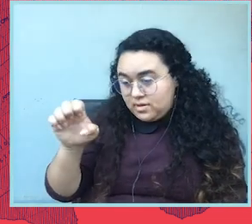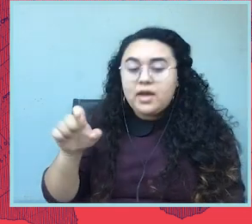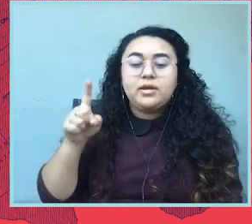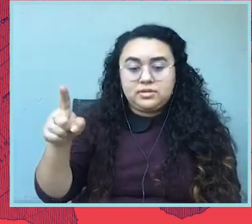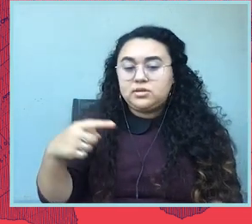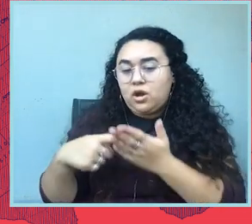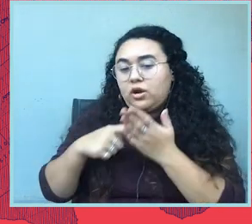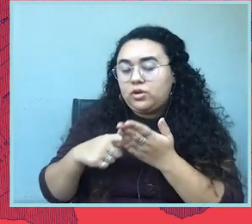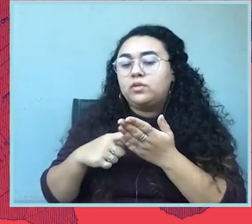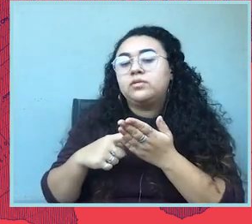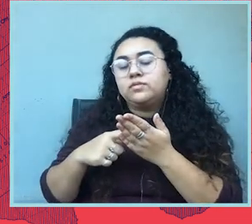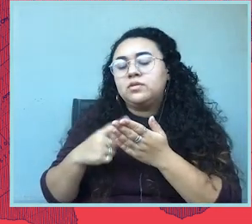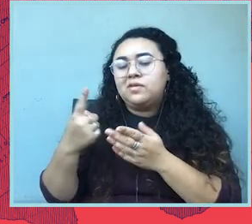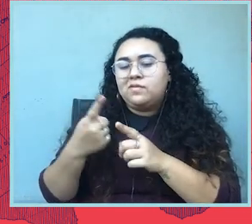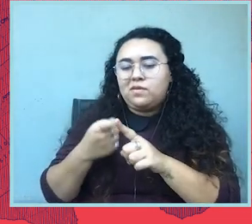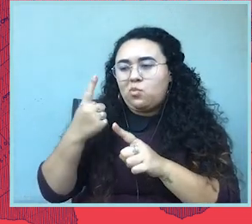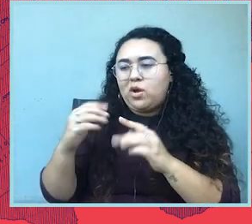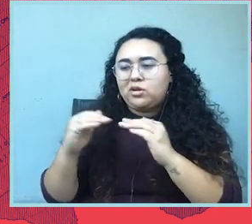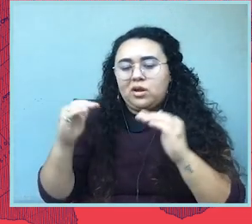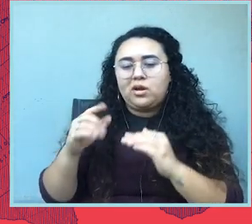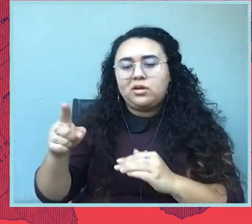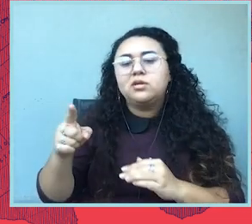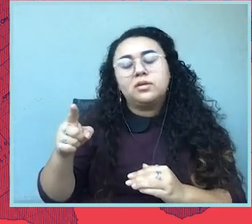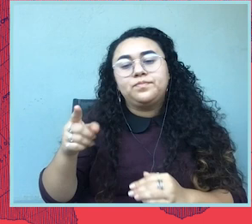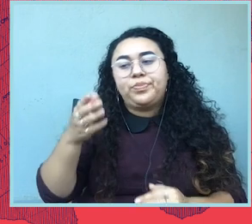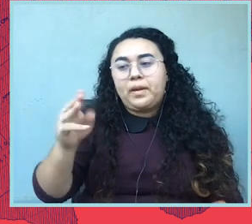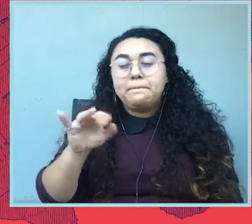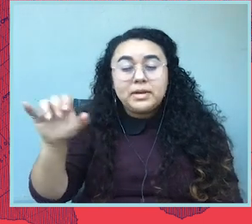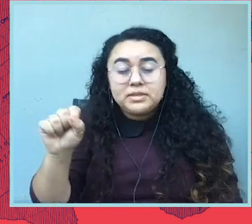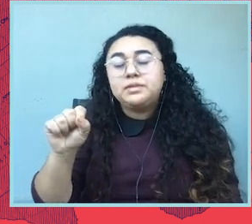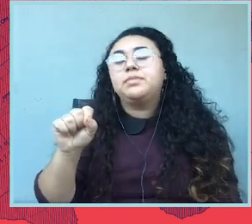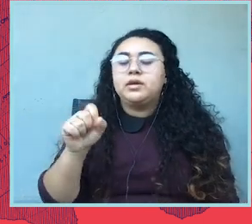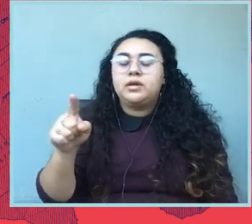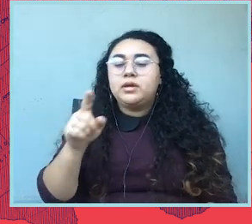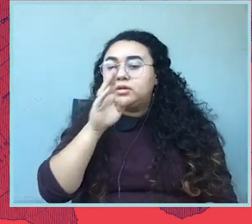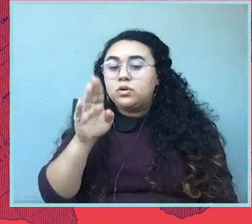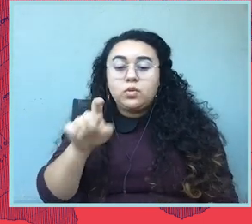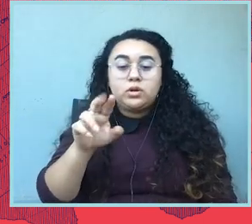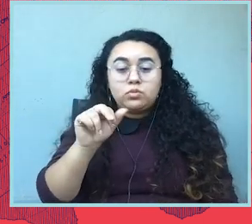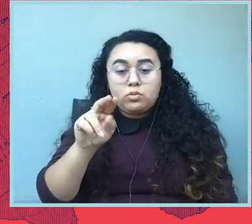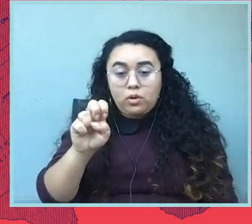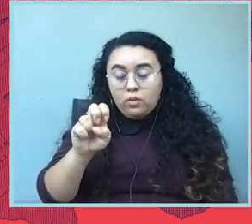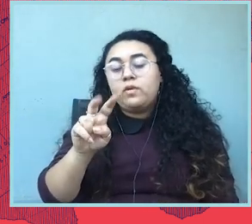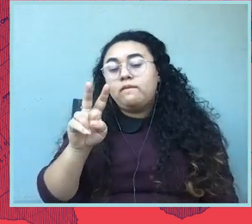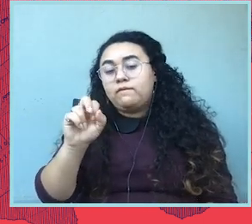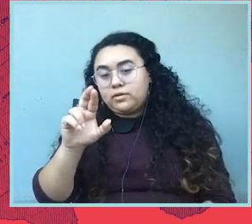And that case is out of Mississippi, and it presents the direct question of whether Roe vs Wade should be overturned.